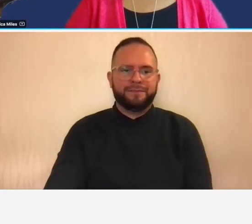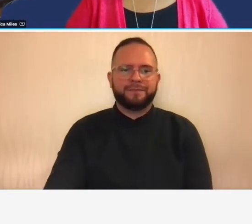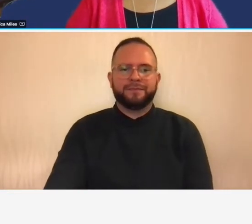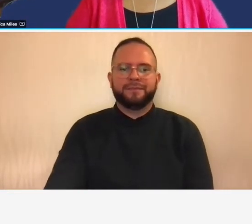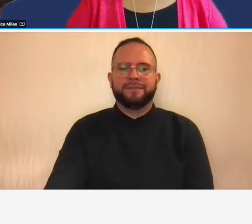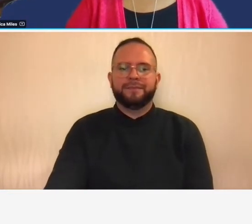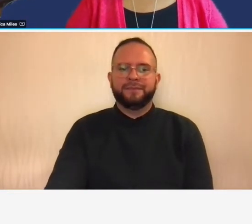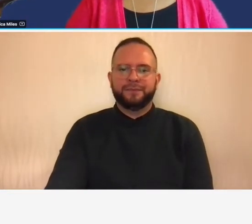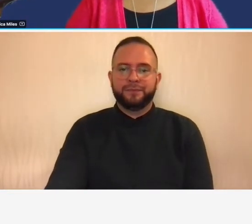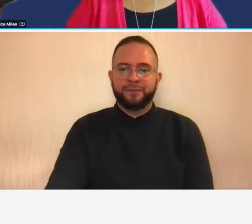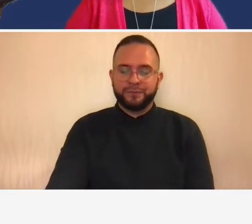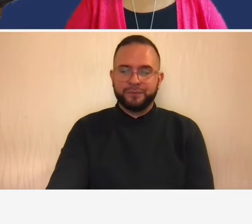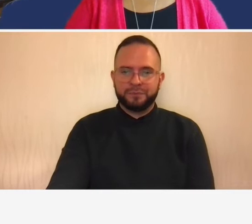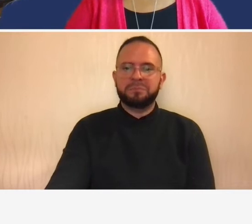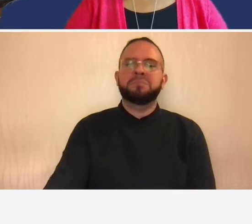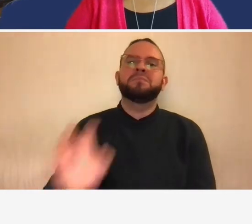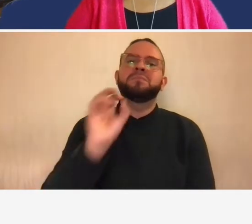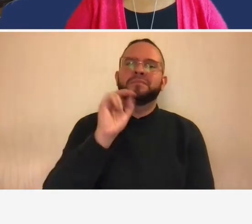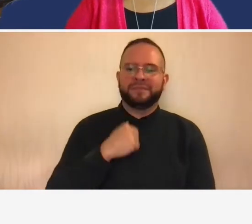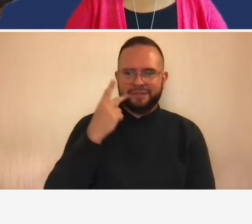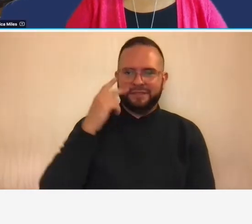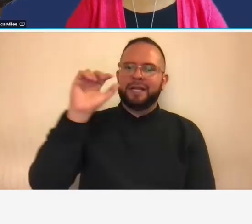okay we have one abc abc